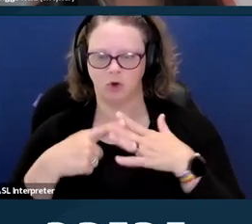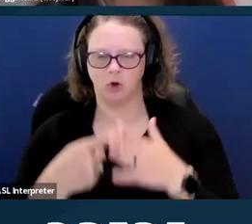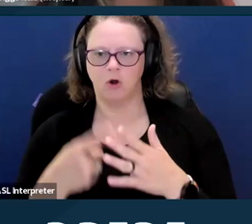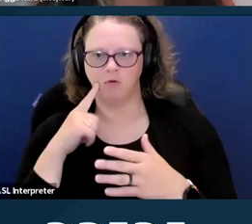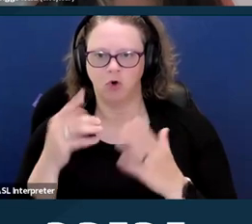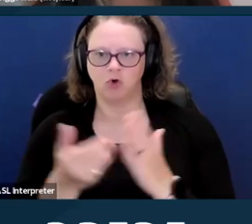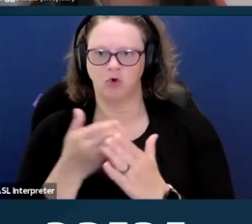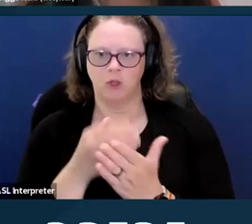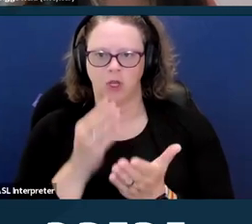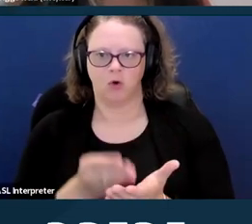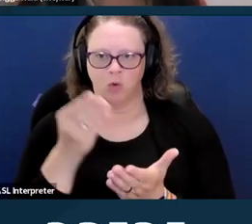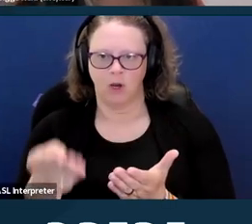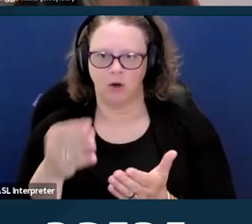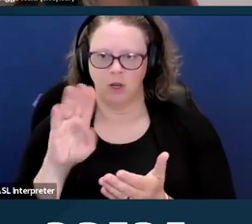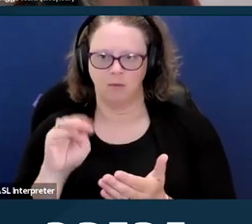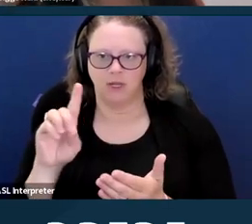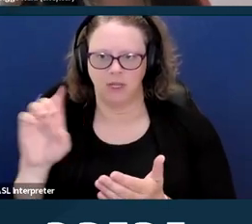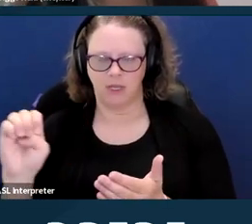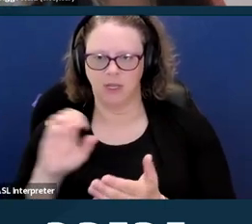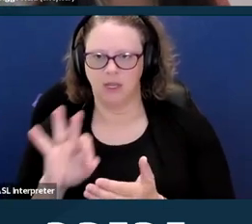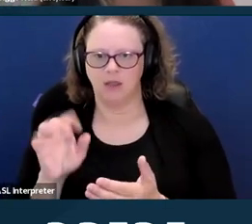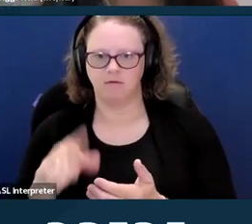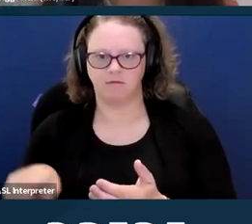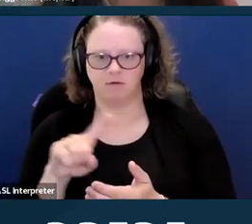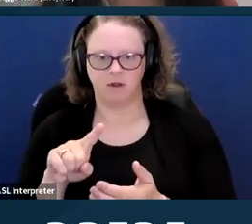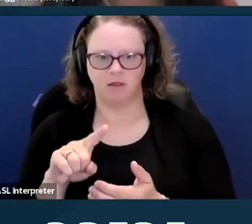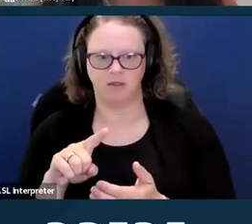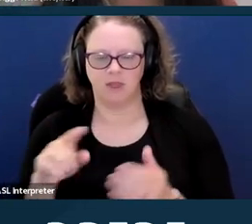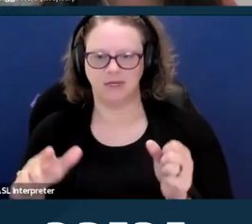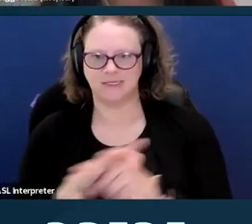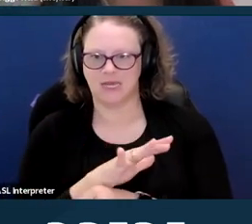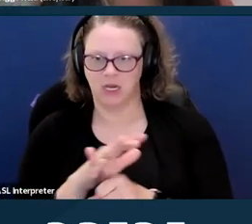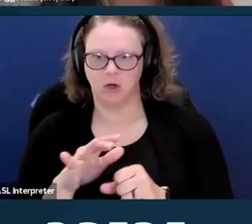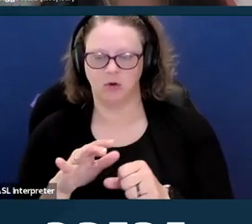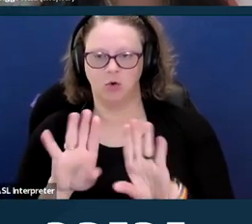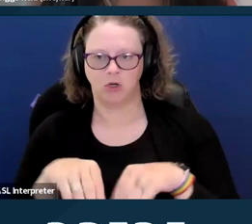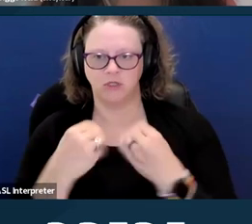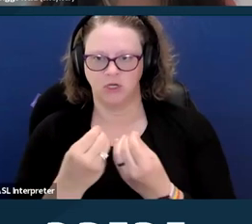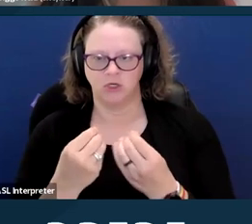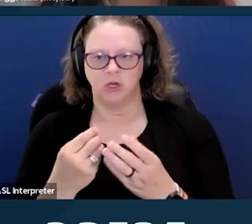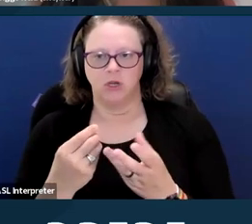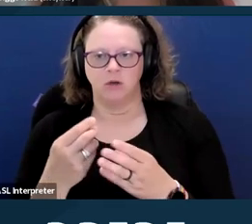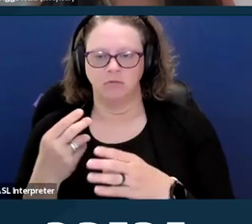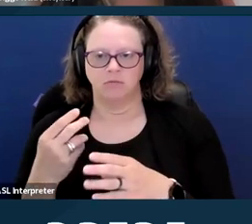if the covered entity uses MDE, then 10% of the units being no less than one must meet the standard.